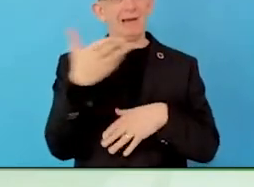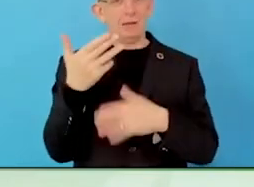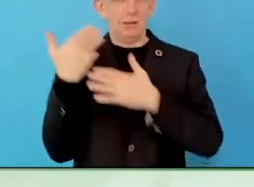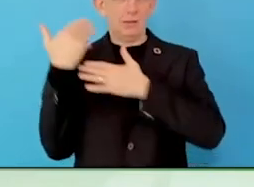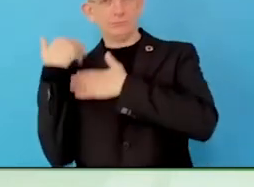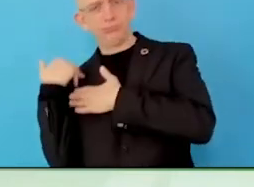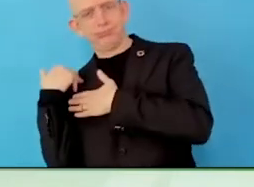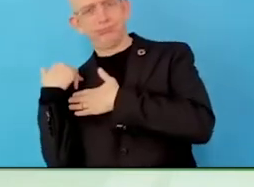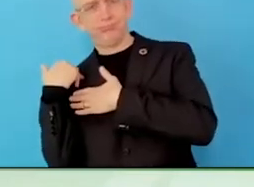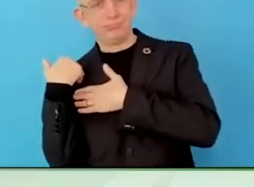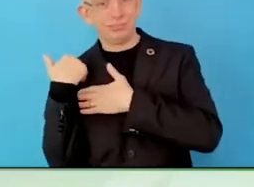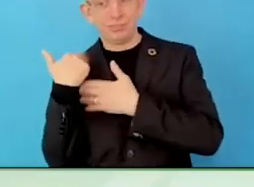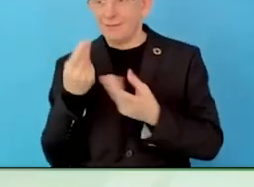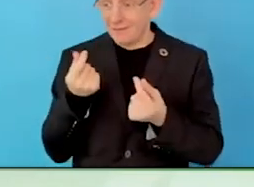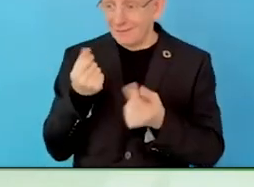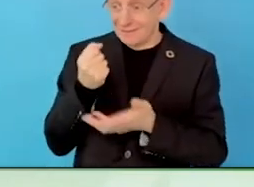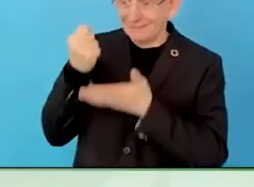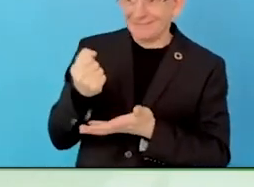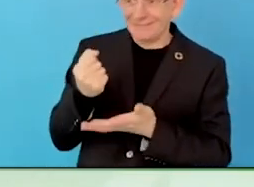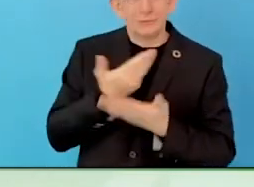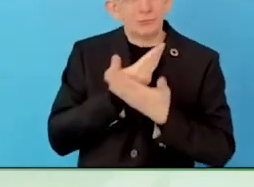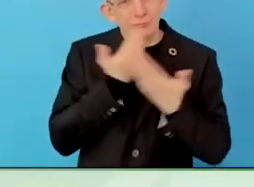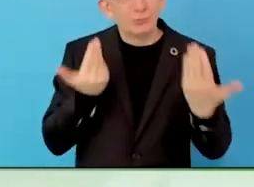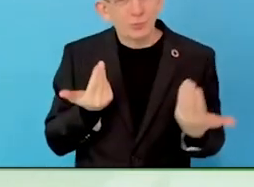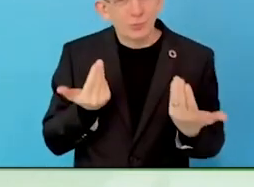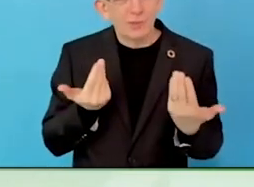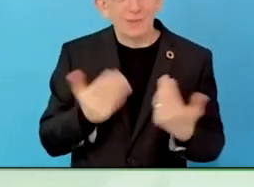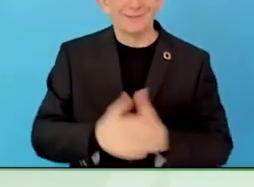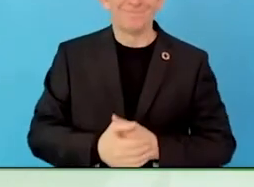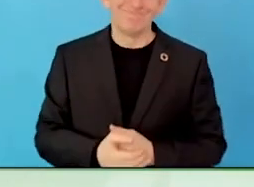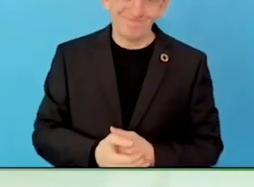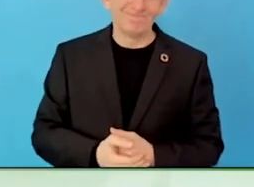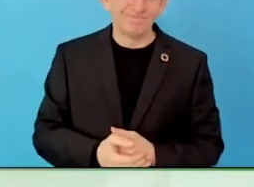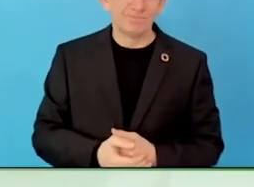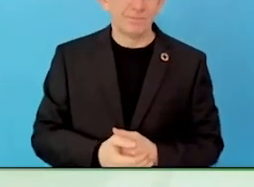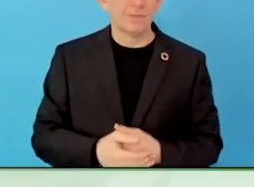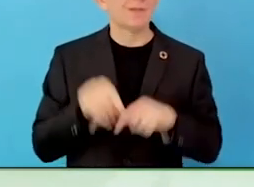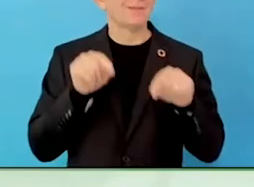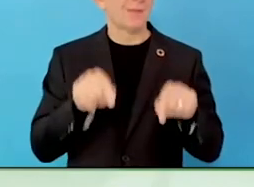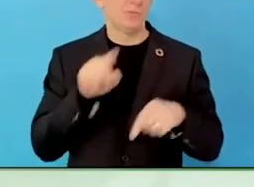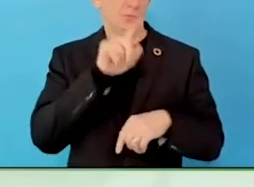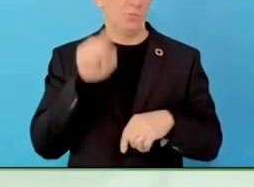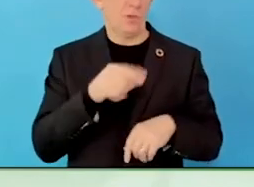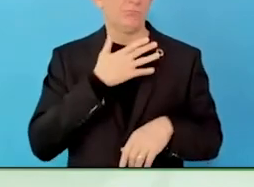to make this happen, to say, this is making sense on the market